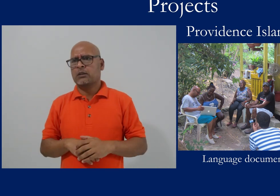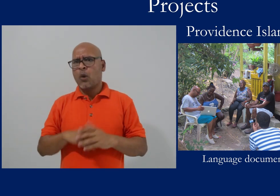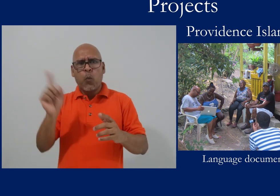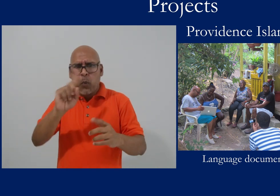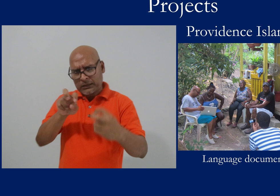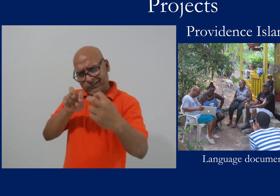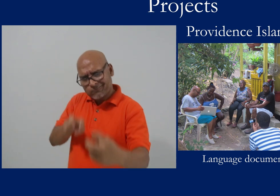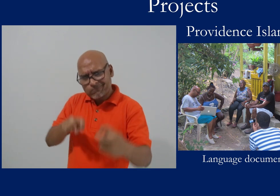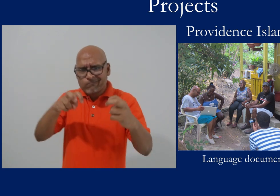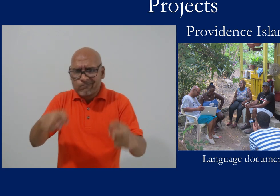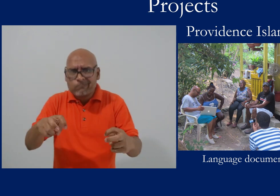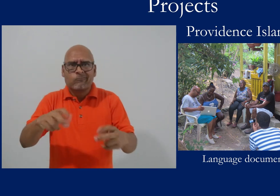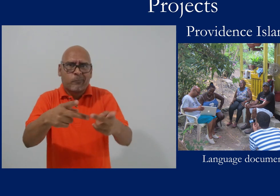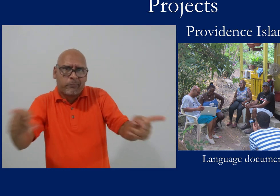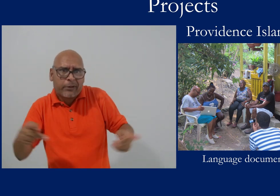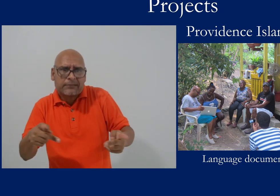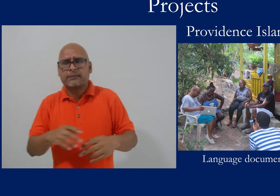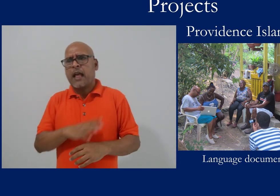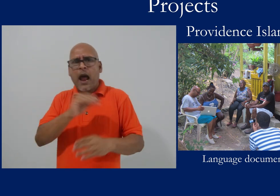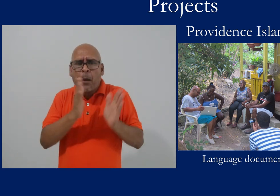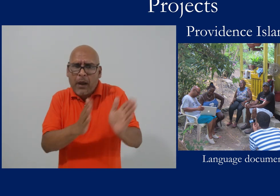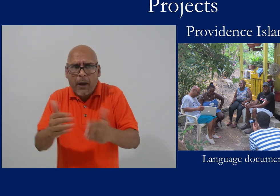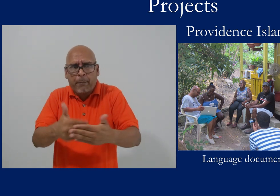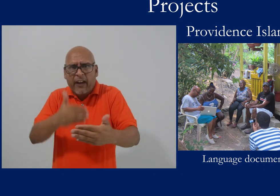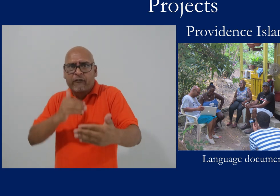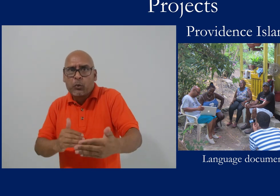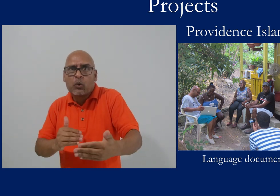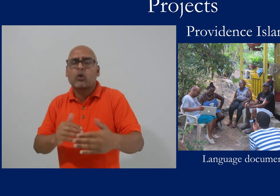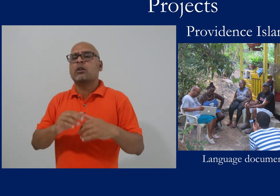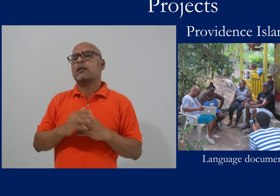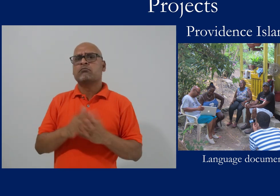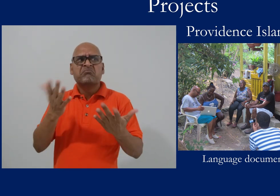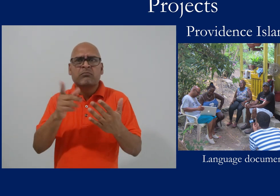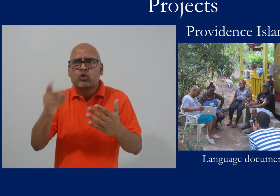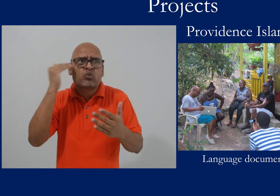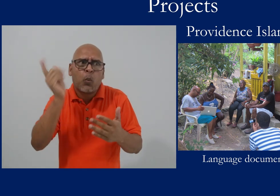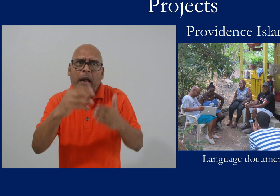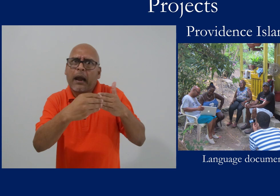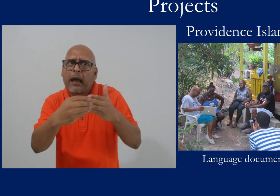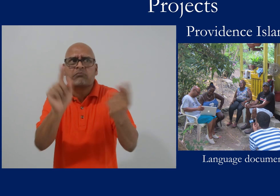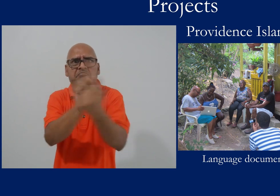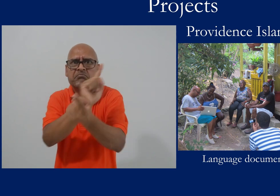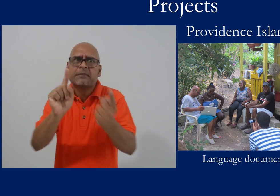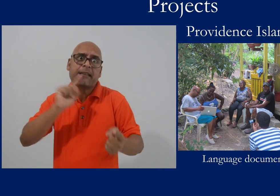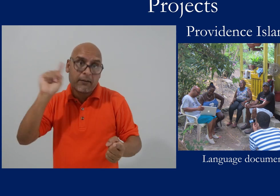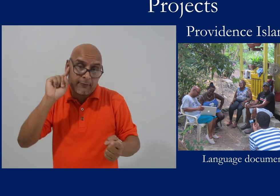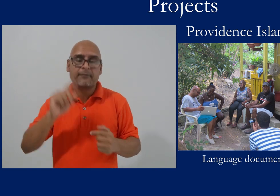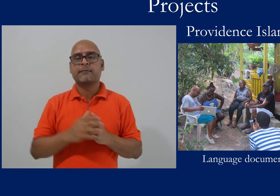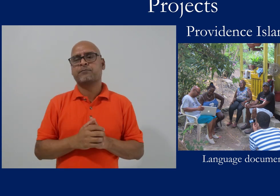how to do elicitations and camera work, how to set up space for projects, how to plan projects,